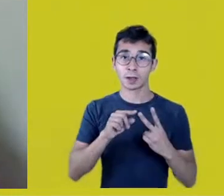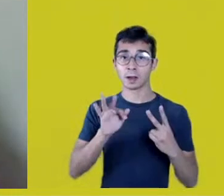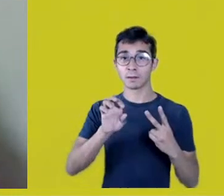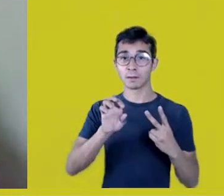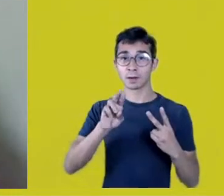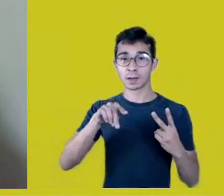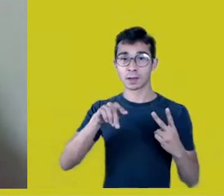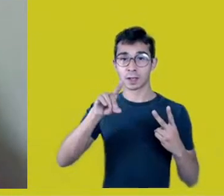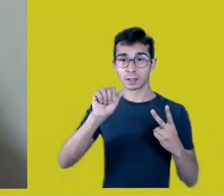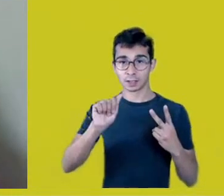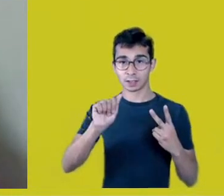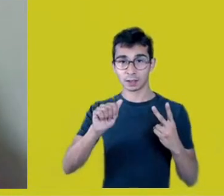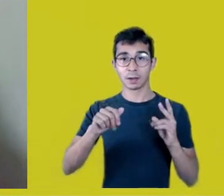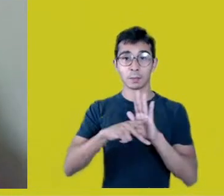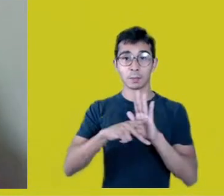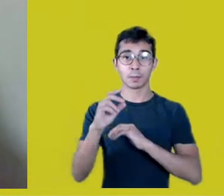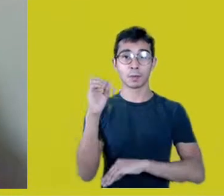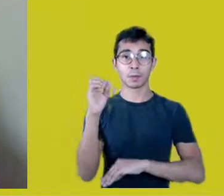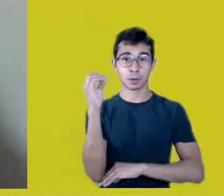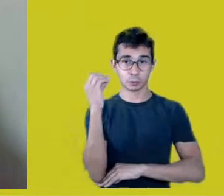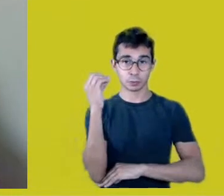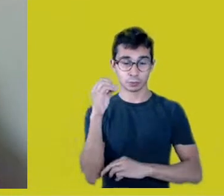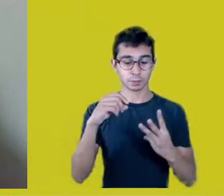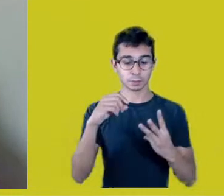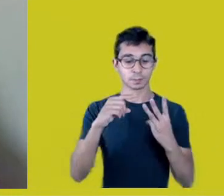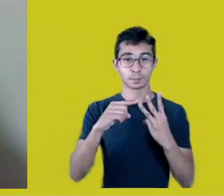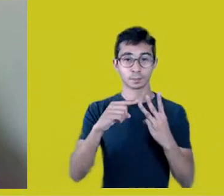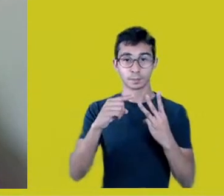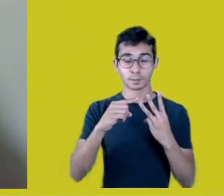and Francy Fontes Baniwa, from Amazonas.